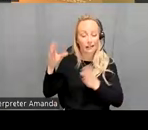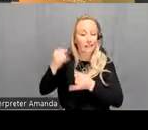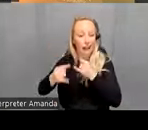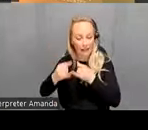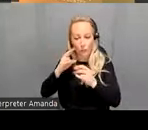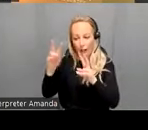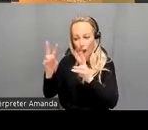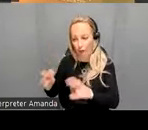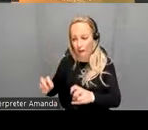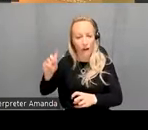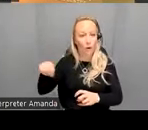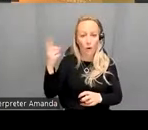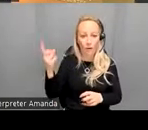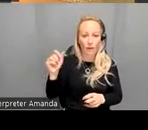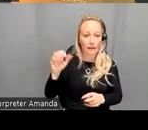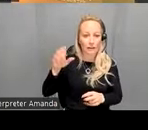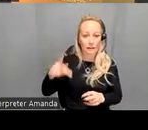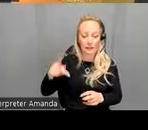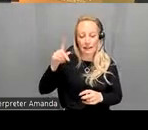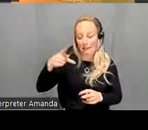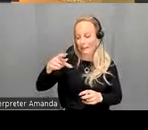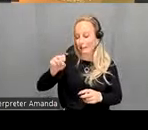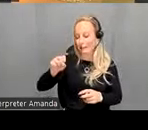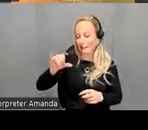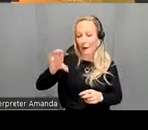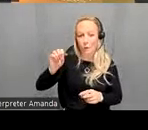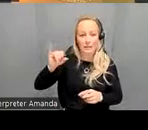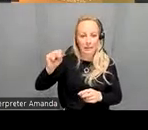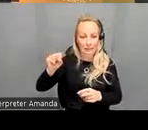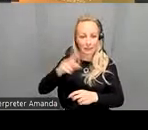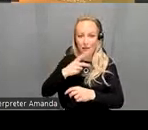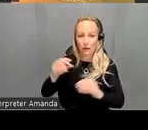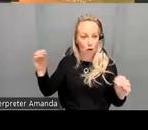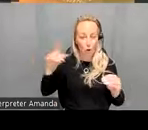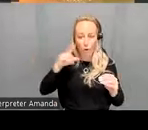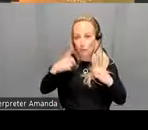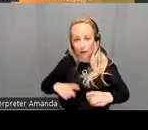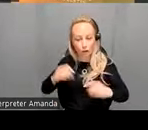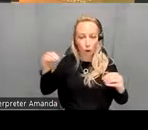at only at ACP psychosis patients who had no comorbidities no major depression no anxiety